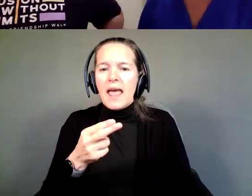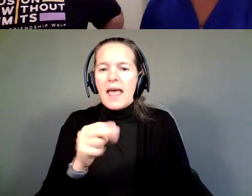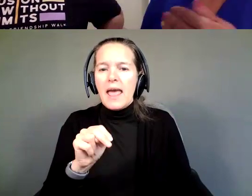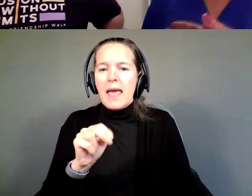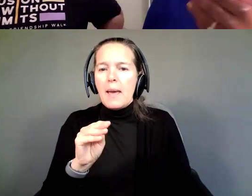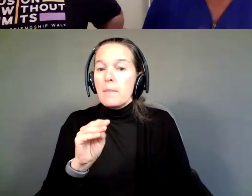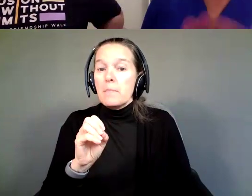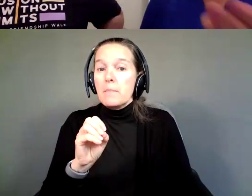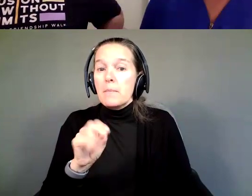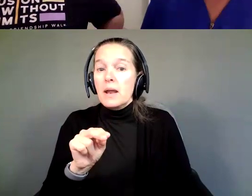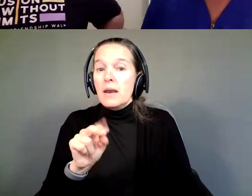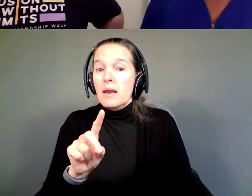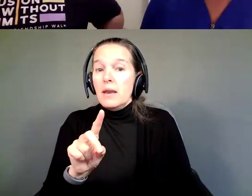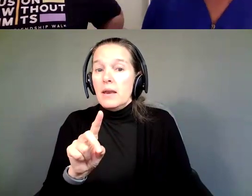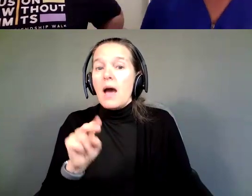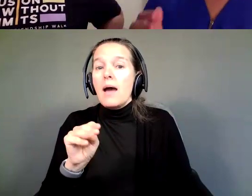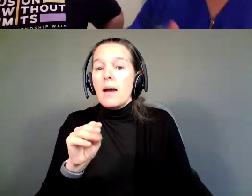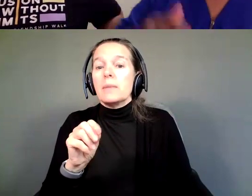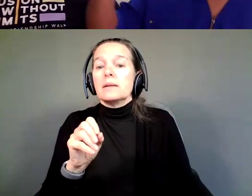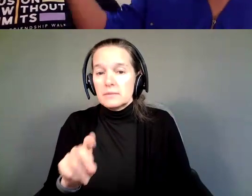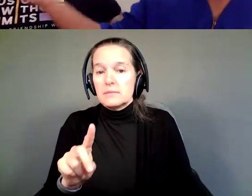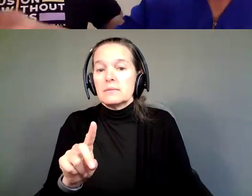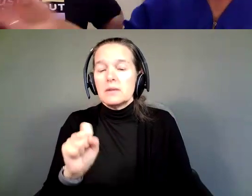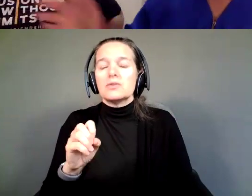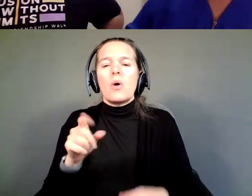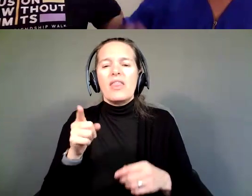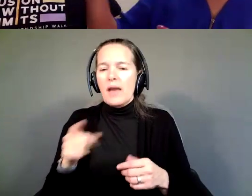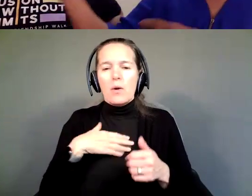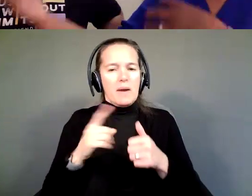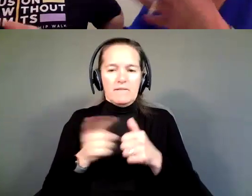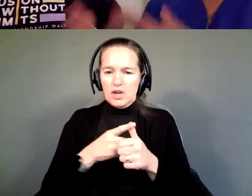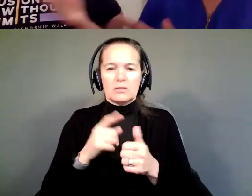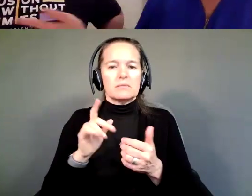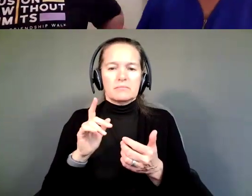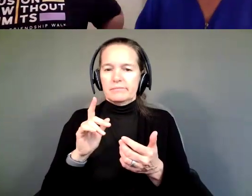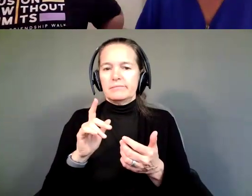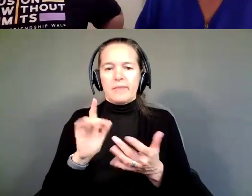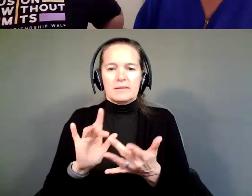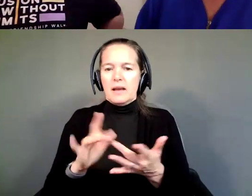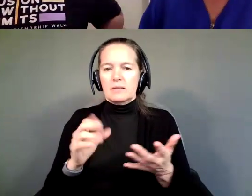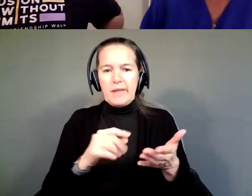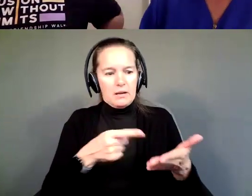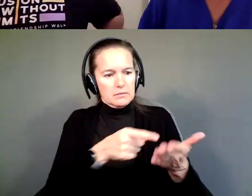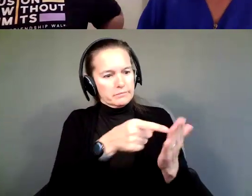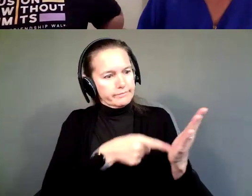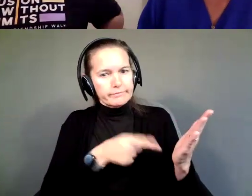So, they were my first point of contact, talking about self-employment and what they did and all of that.